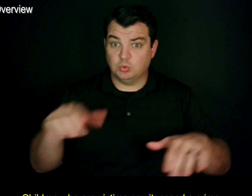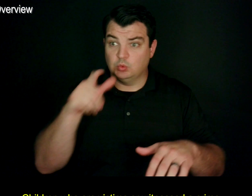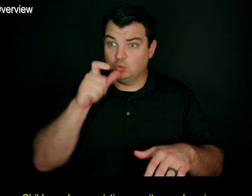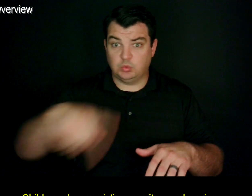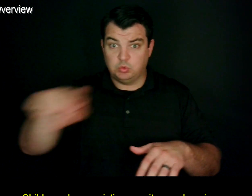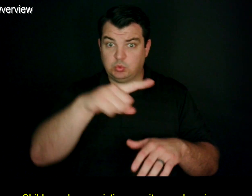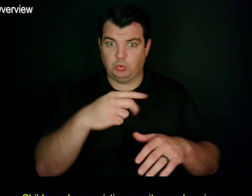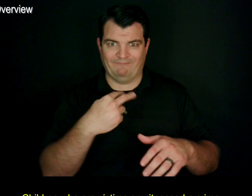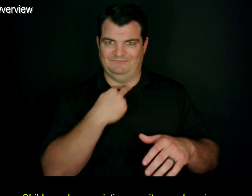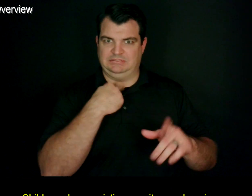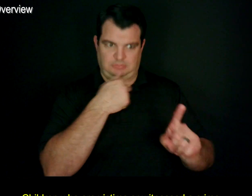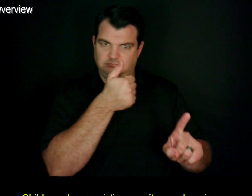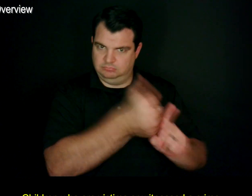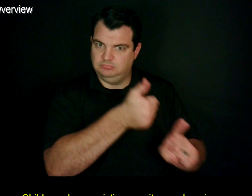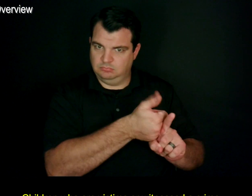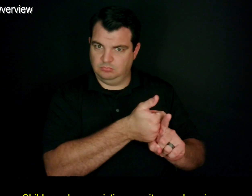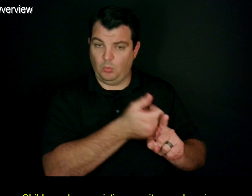Children who are victims or witnessed a crime.